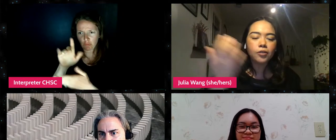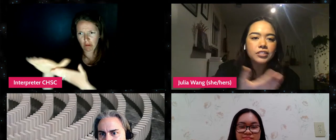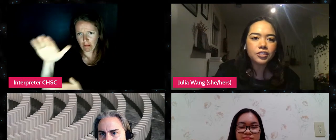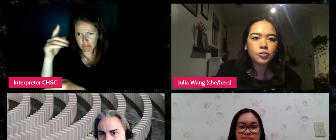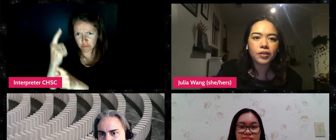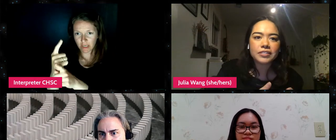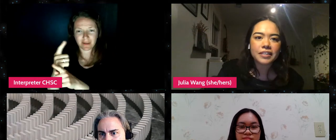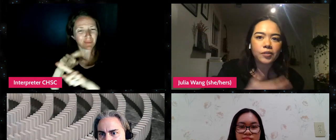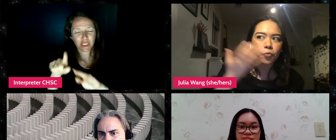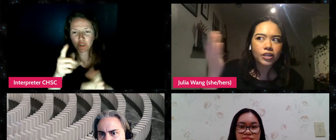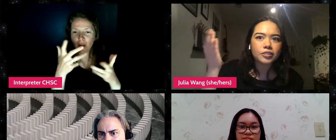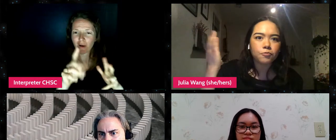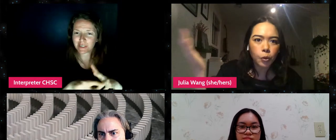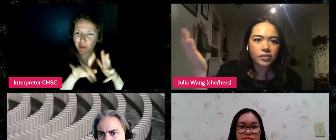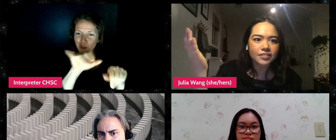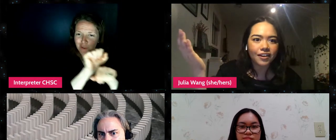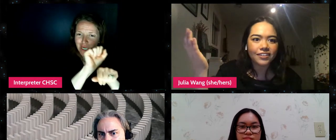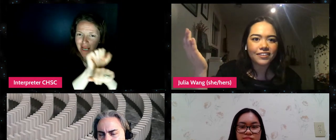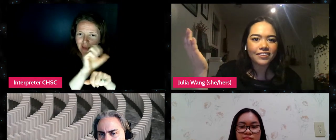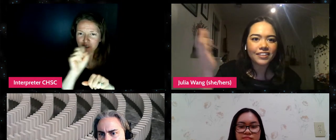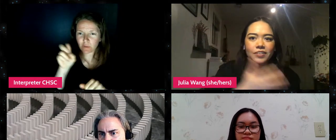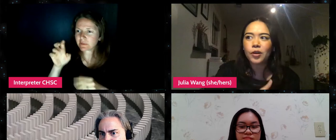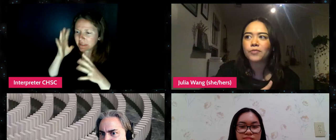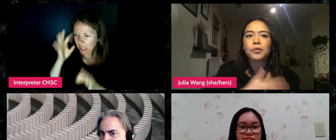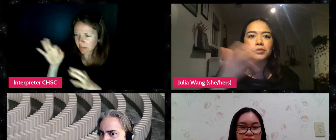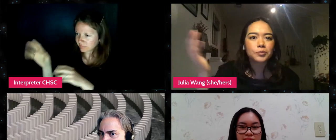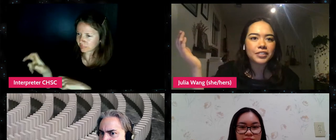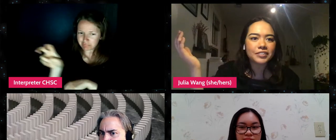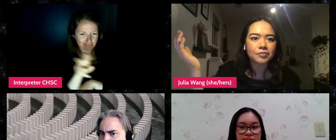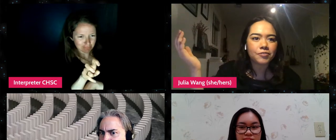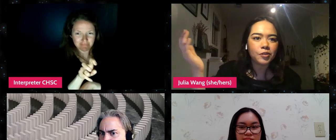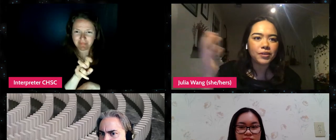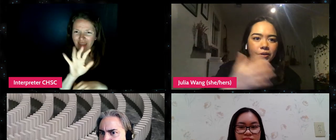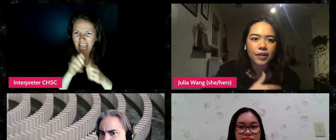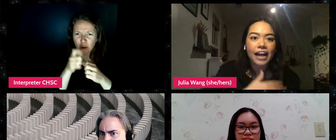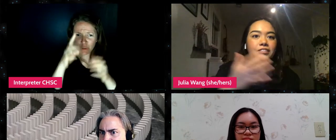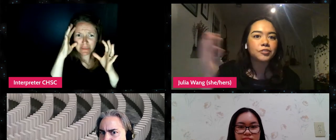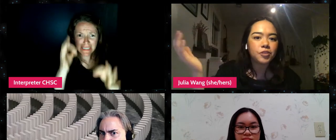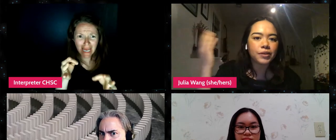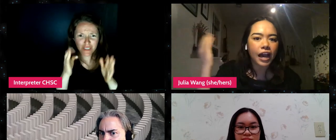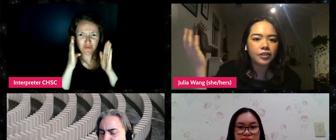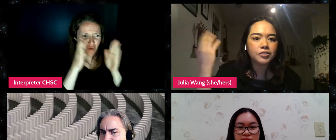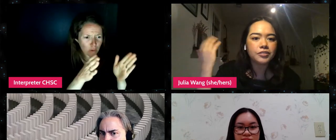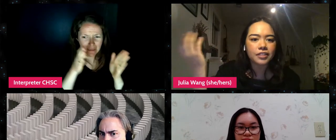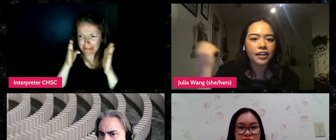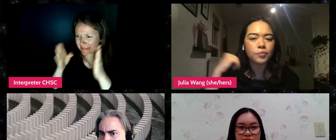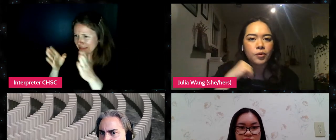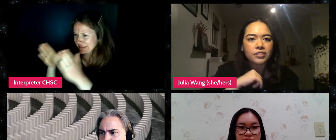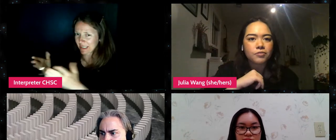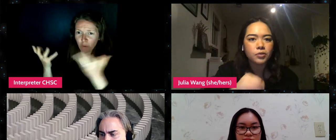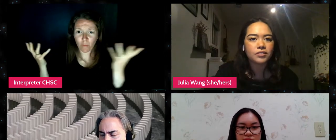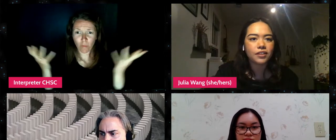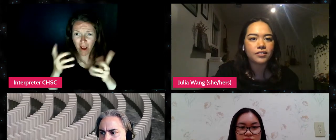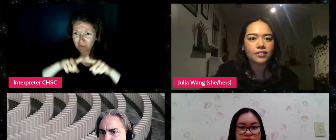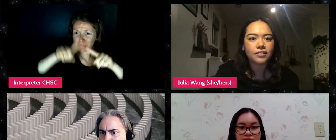How did you all decide what to focus on? You know, if there's three years of filming or as you're filming, how do you decide what to focus on?